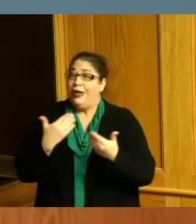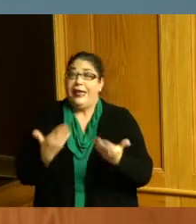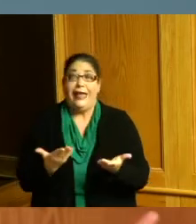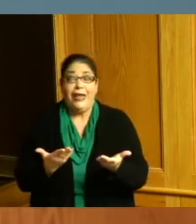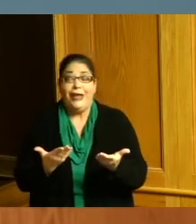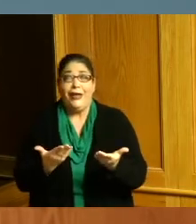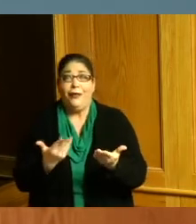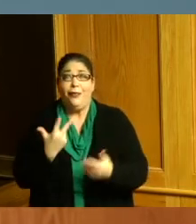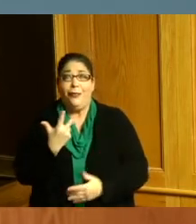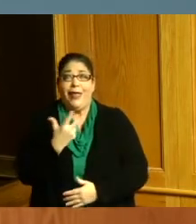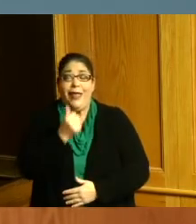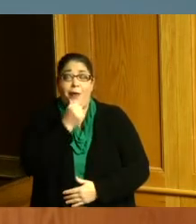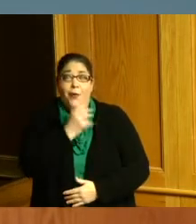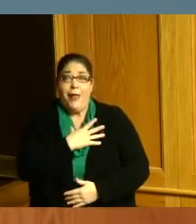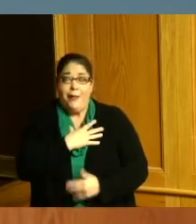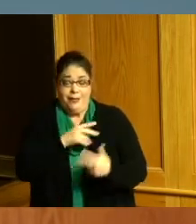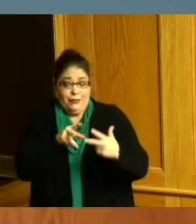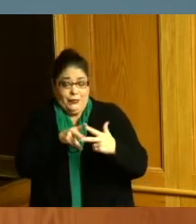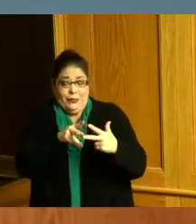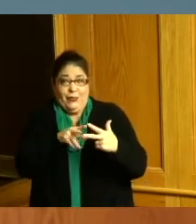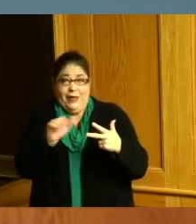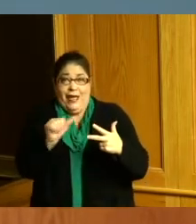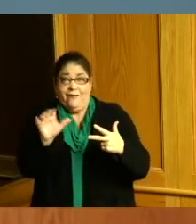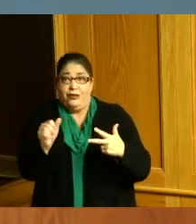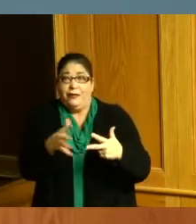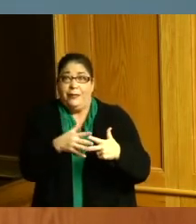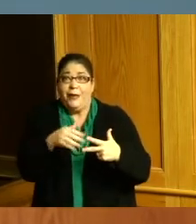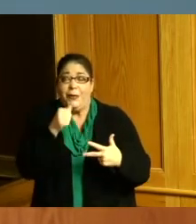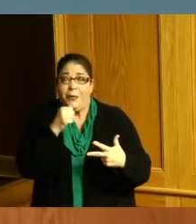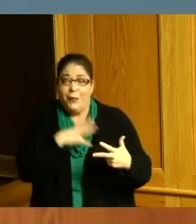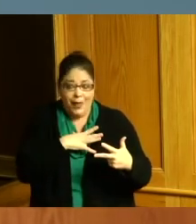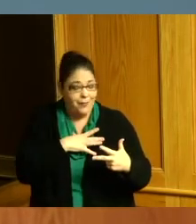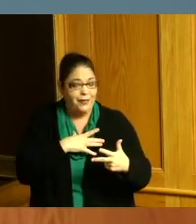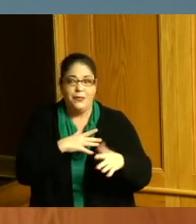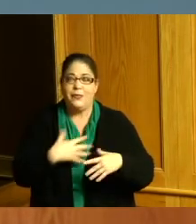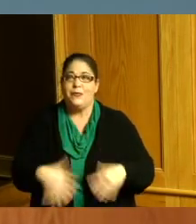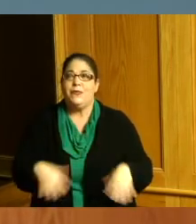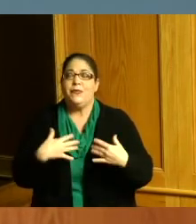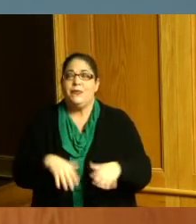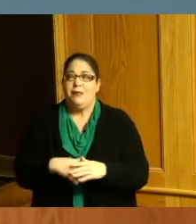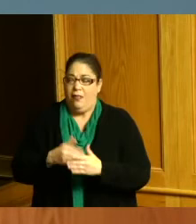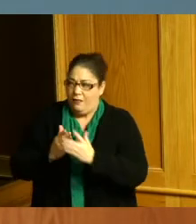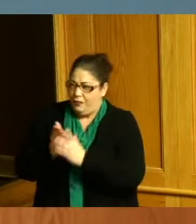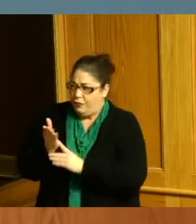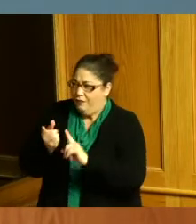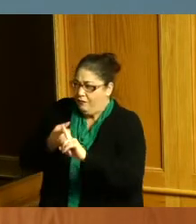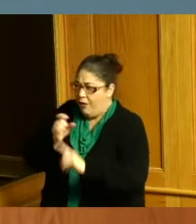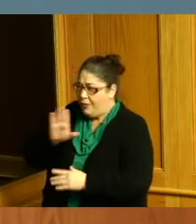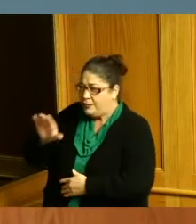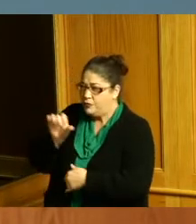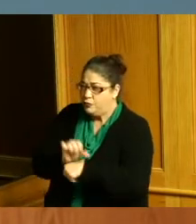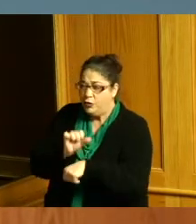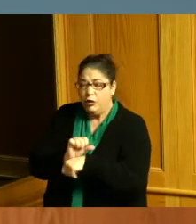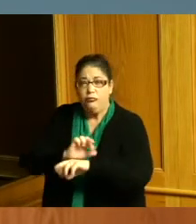women two African-Americans we're getting ready to appoint a African-American for the